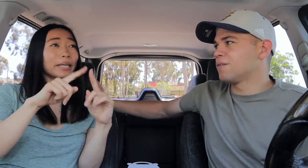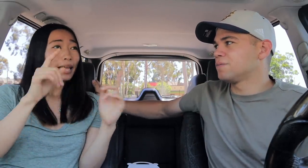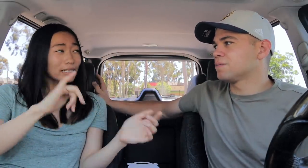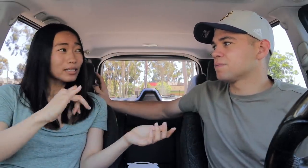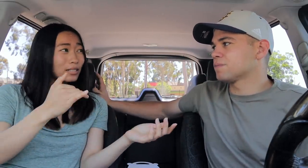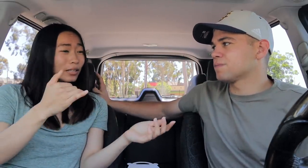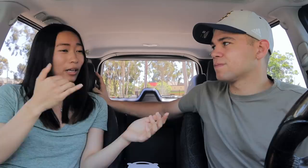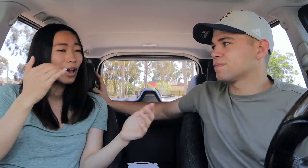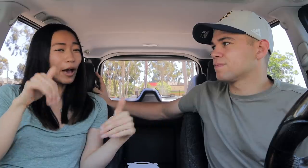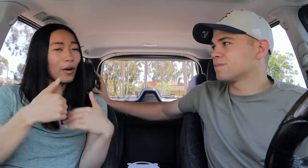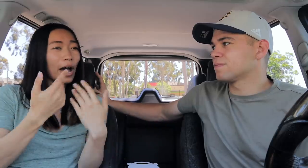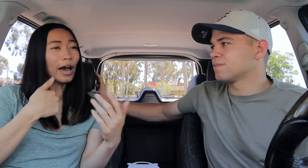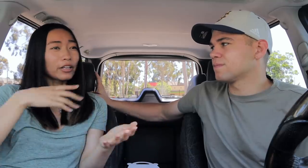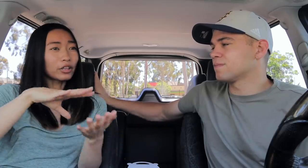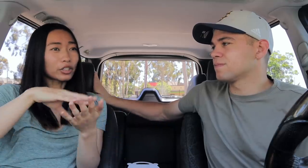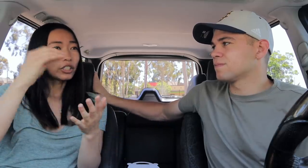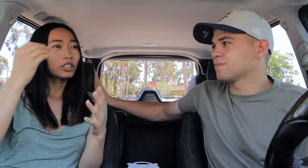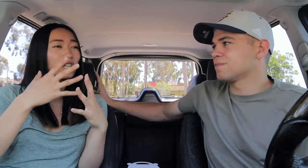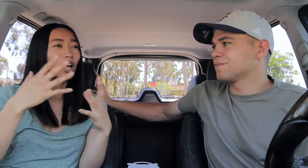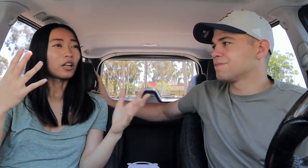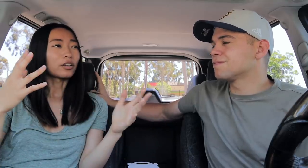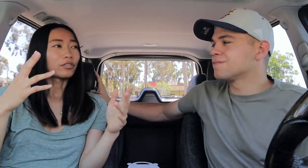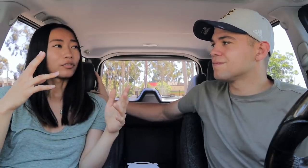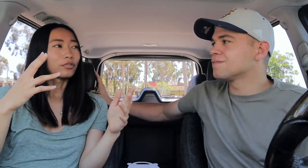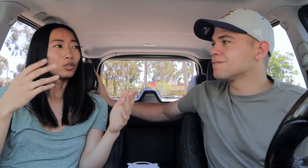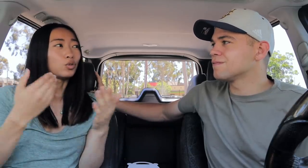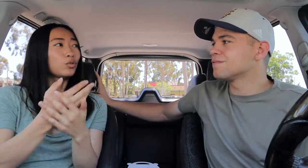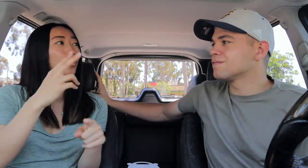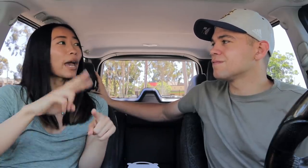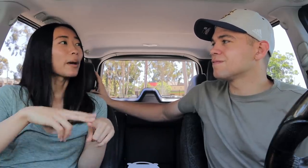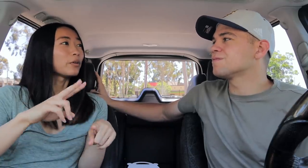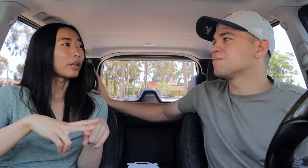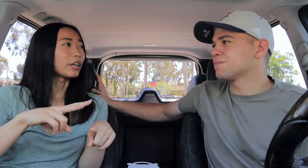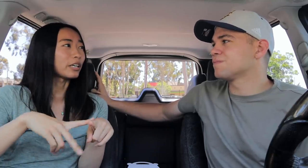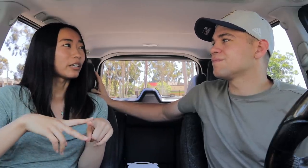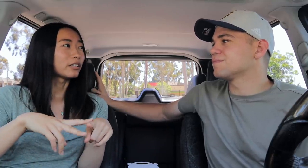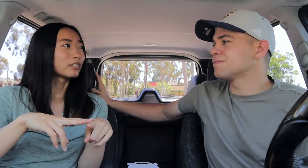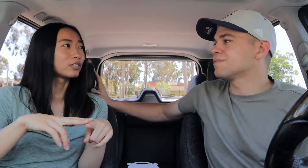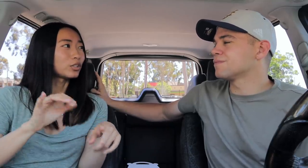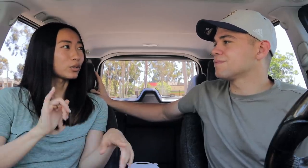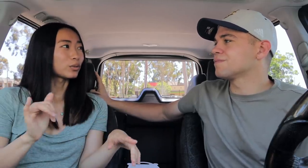But that's how I learned a lot of new vocabulary too.